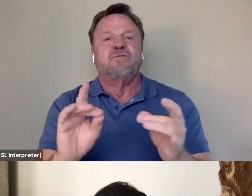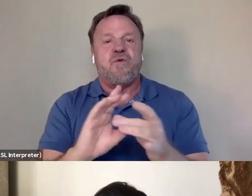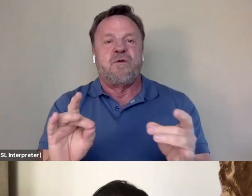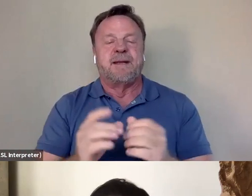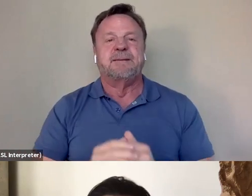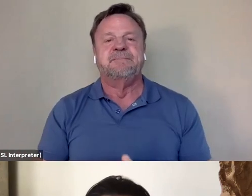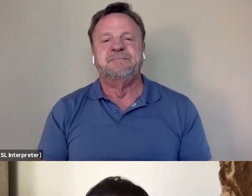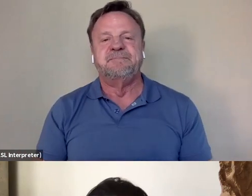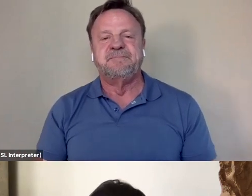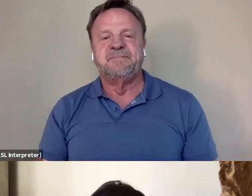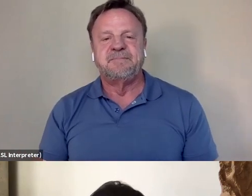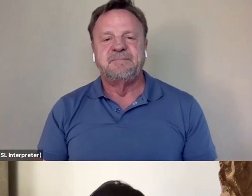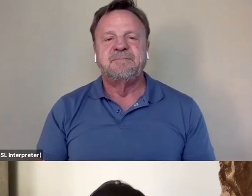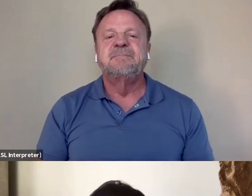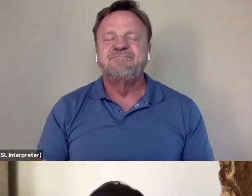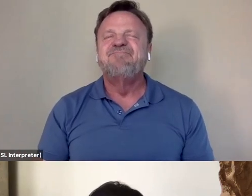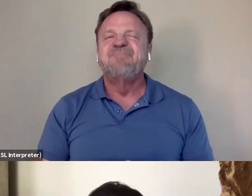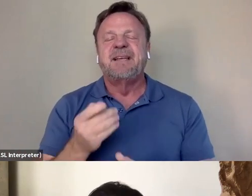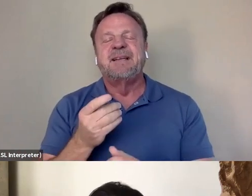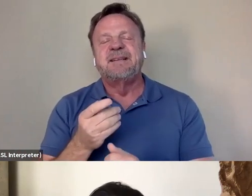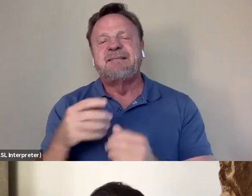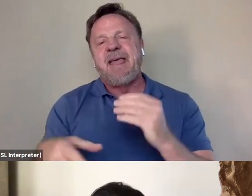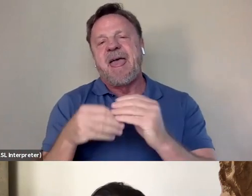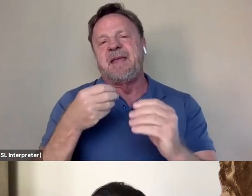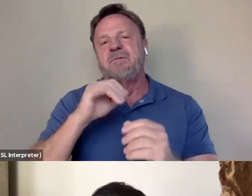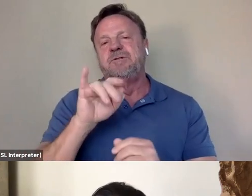Well yeah, touching upon what Julia said, I think it wasn't just the access,